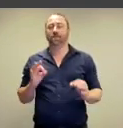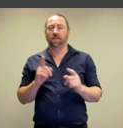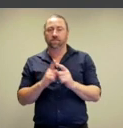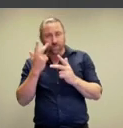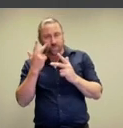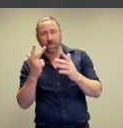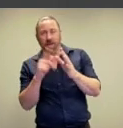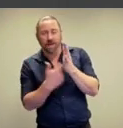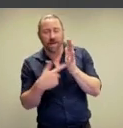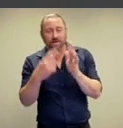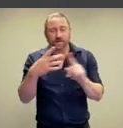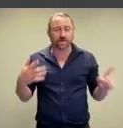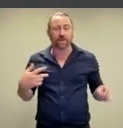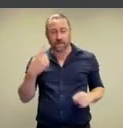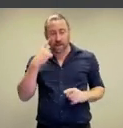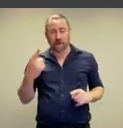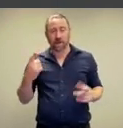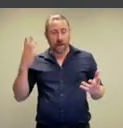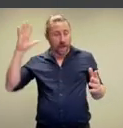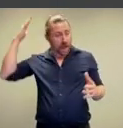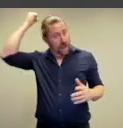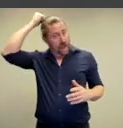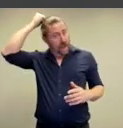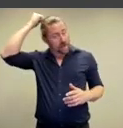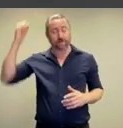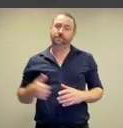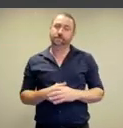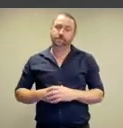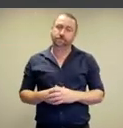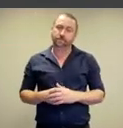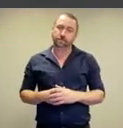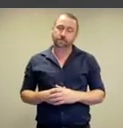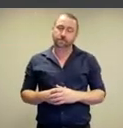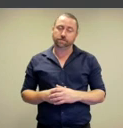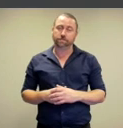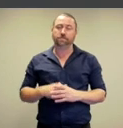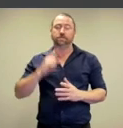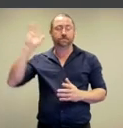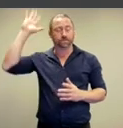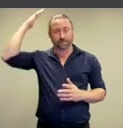human. Look for example at the way that